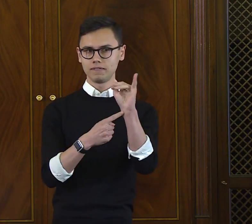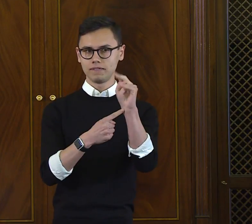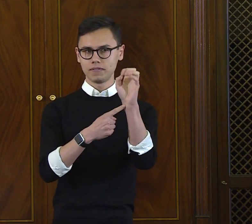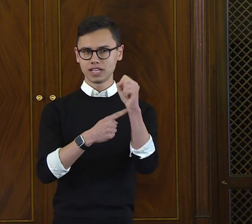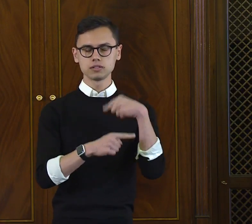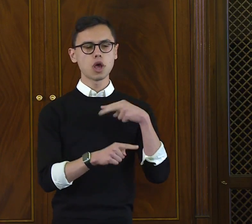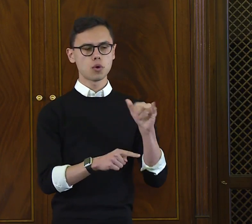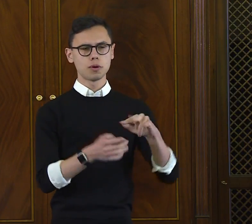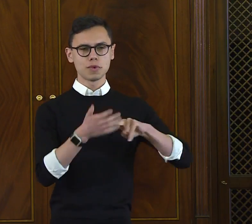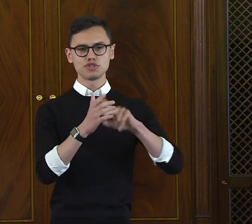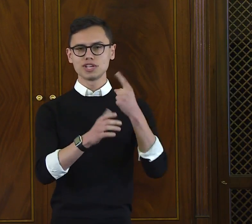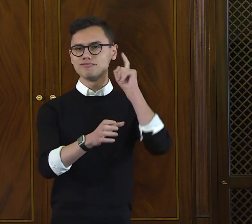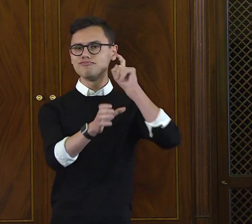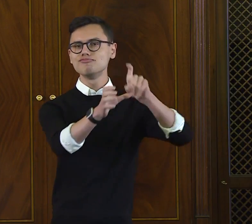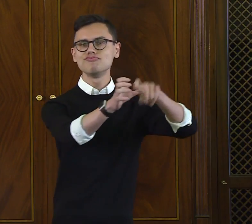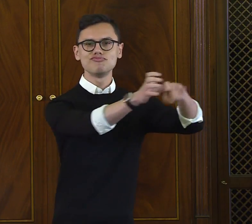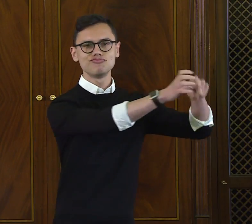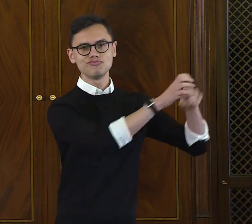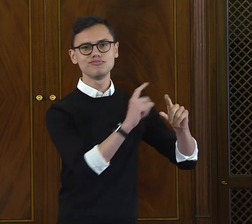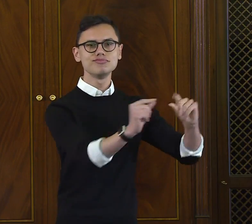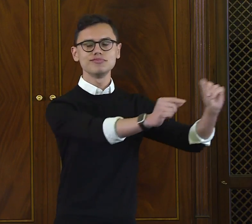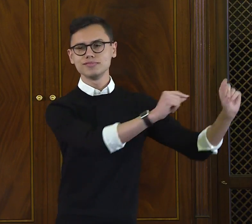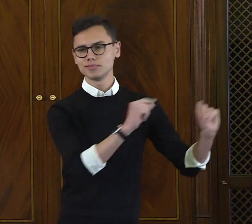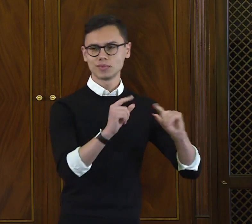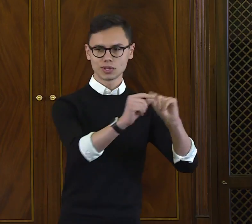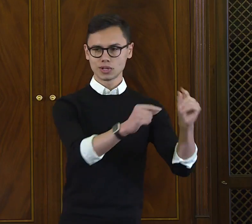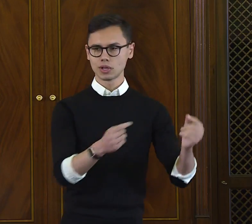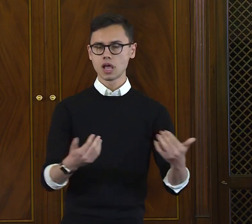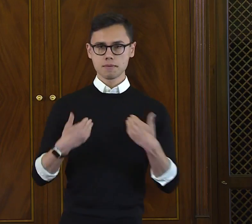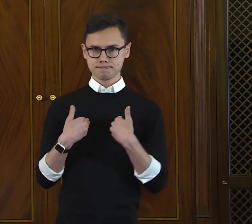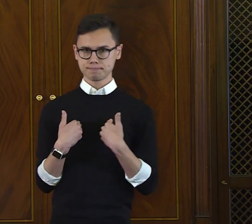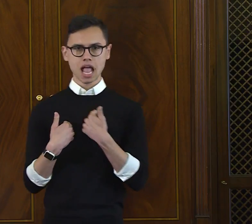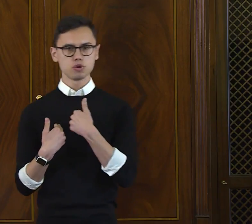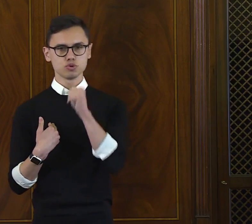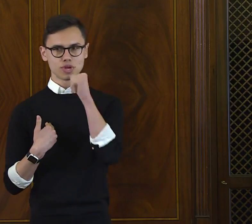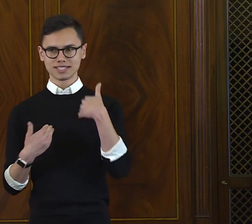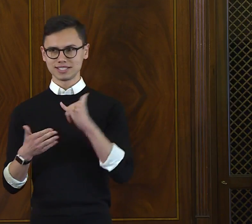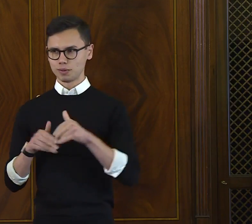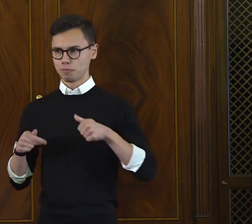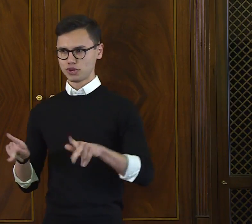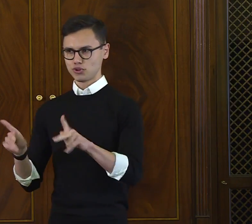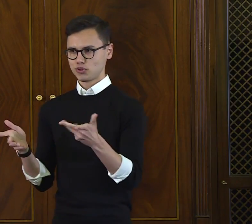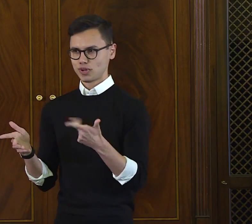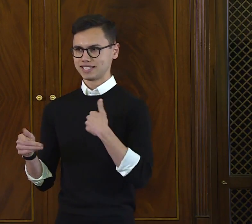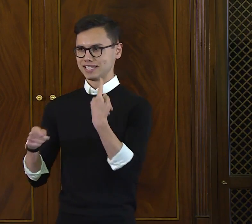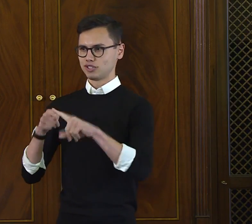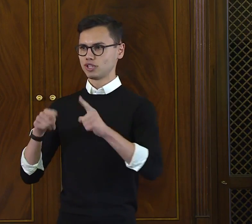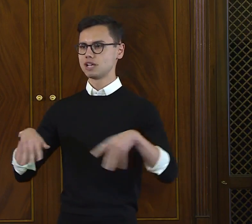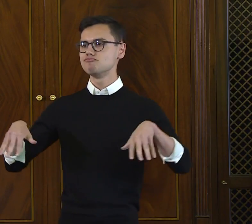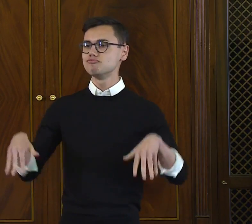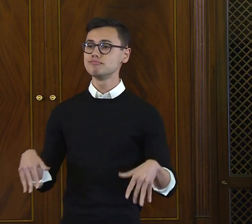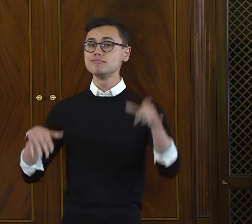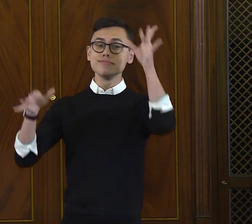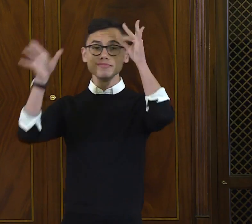or through the grapevine, which, what I understand, is a polite way of saying that you've been shamelessly eavesdropping.